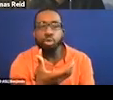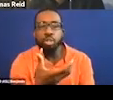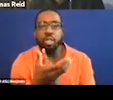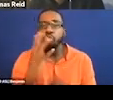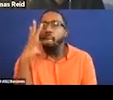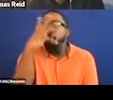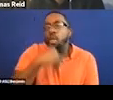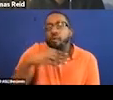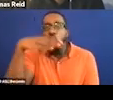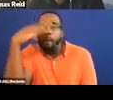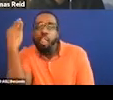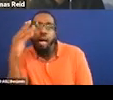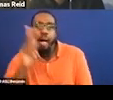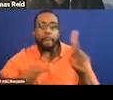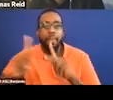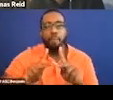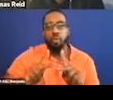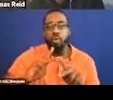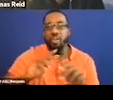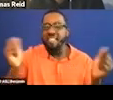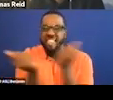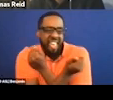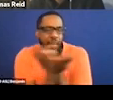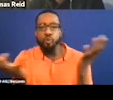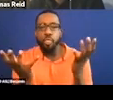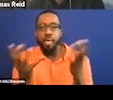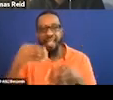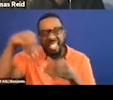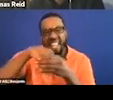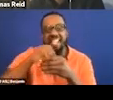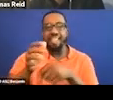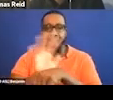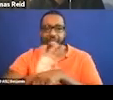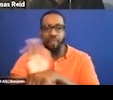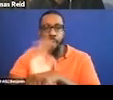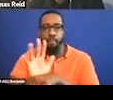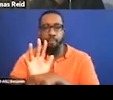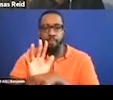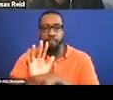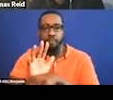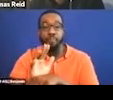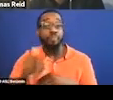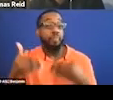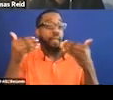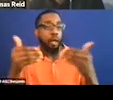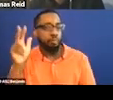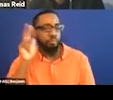It was all black everything. With that said, take a listen to the sample of the audio description from black panther.